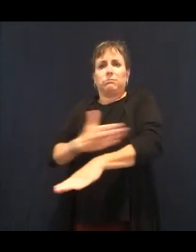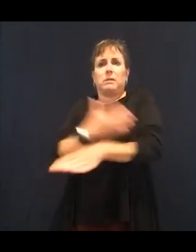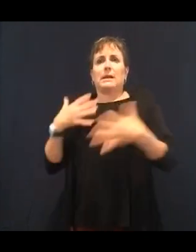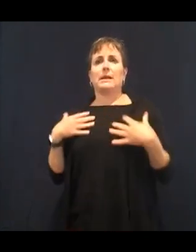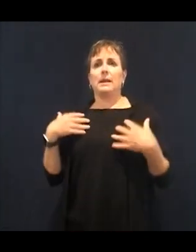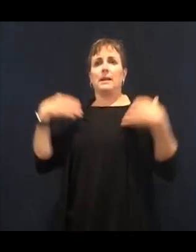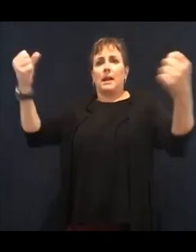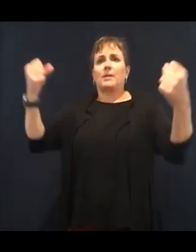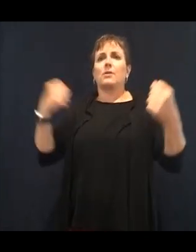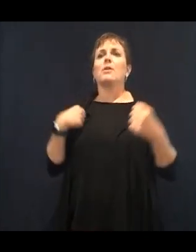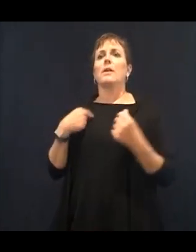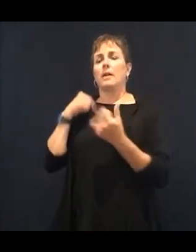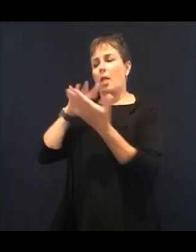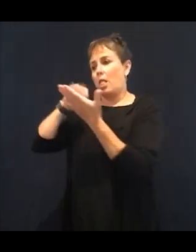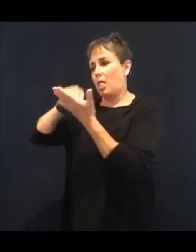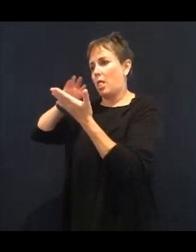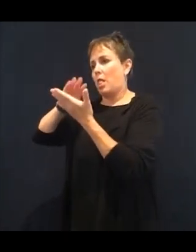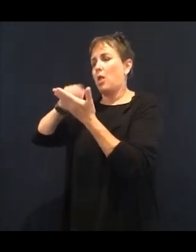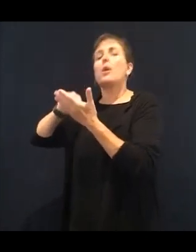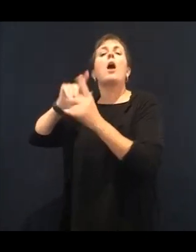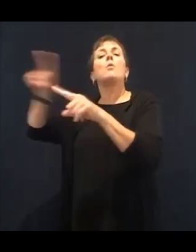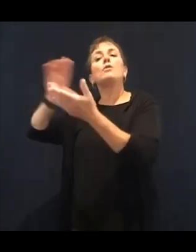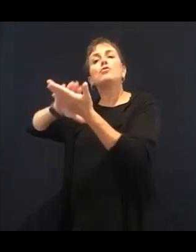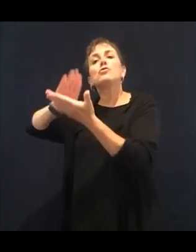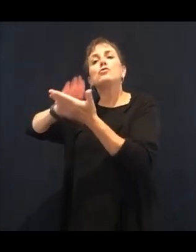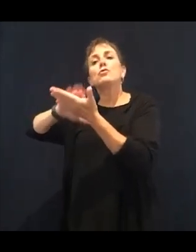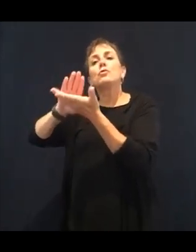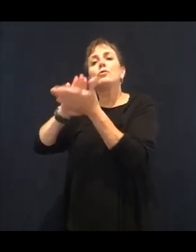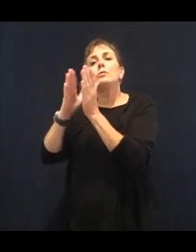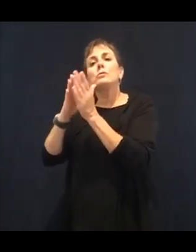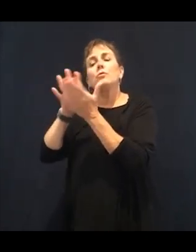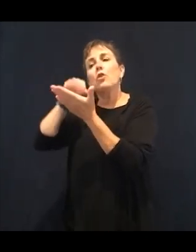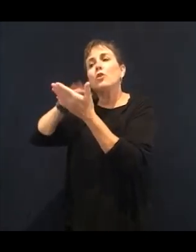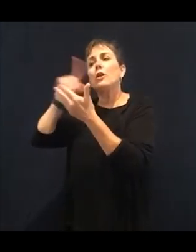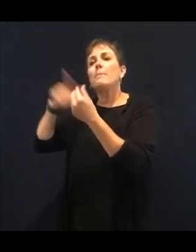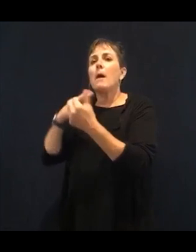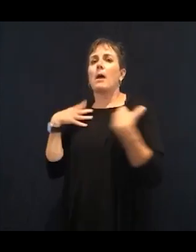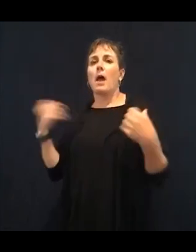because I love learning about it. It's so fascinating how fast